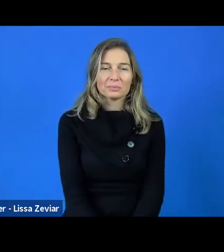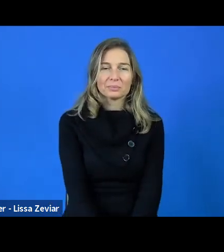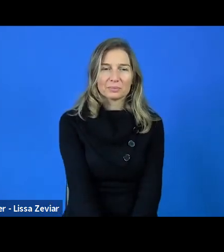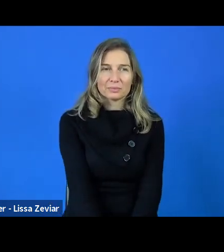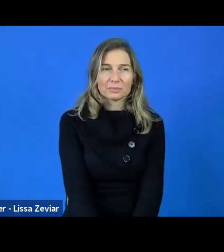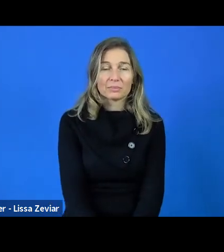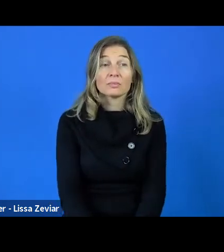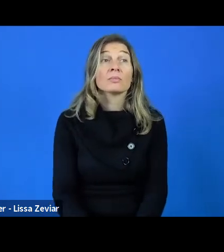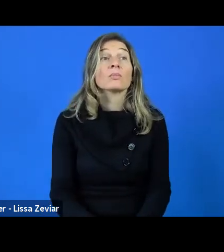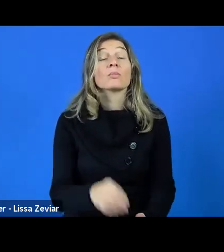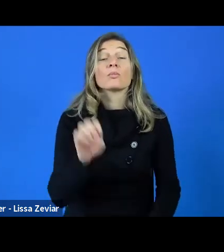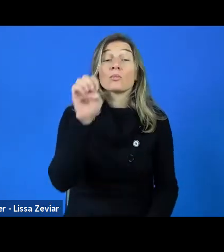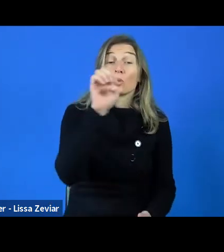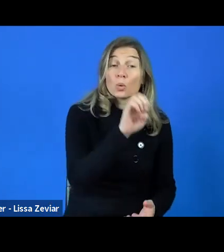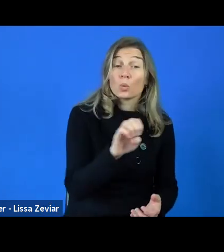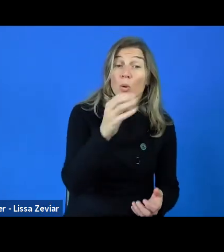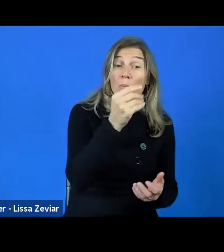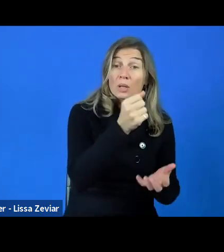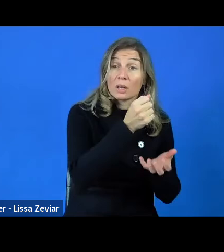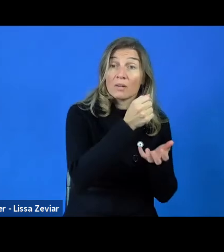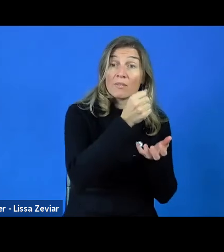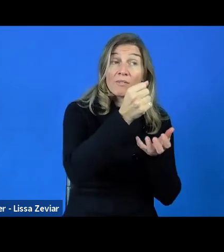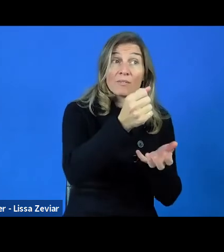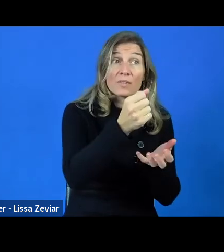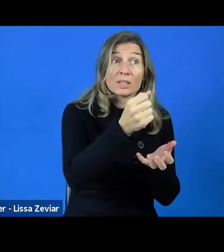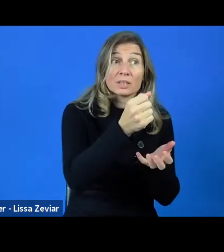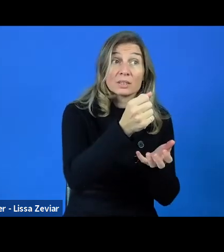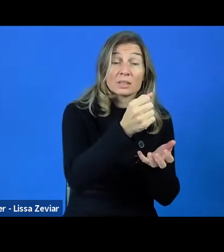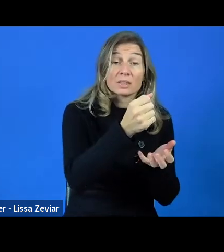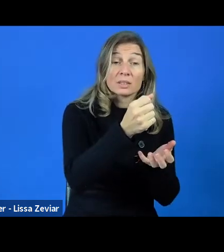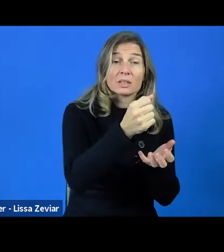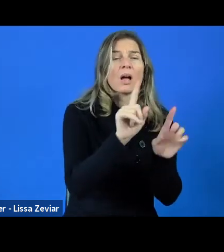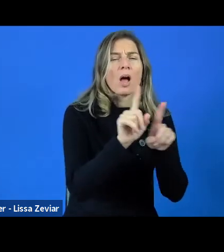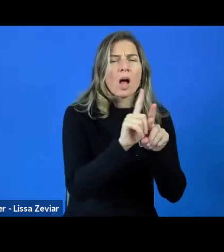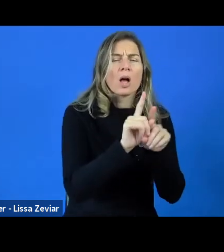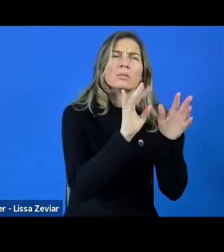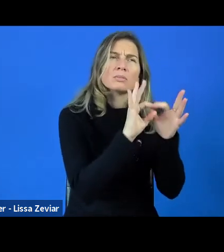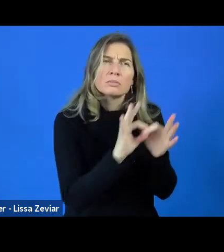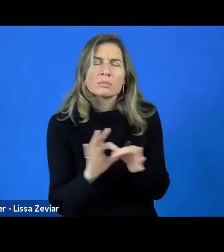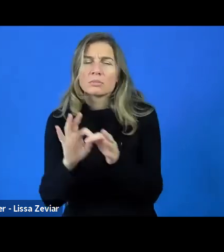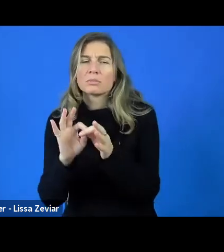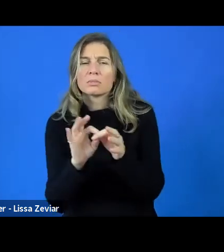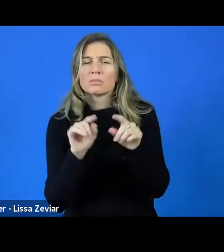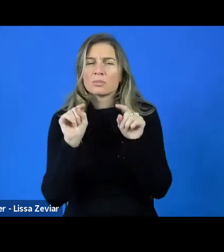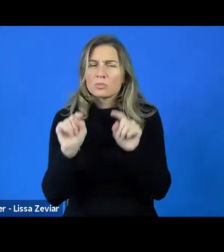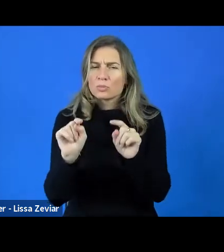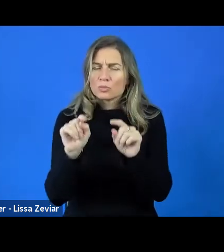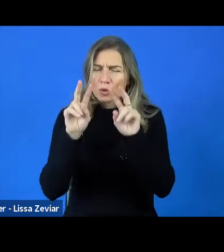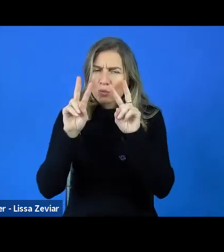that it depends on the type of the research proposal you go in. It depends on the type of action that you go.